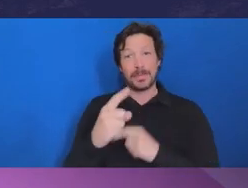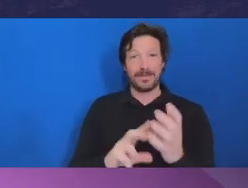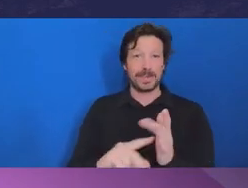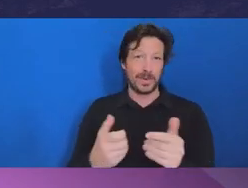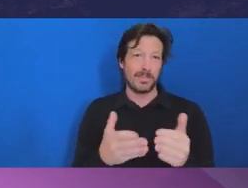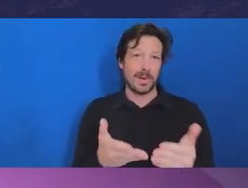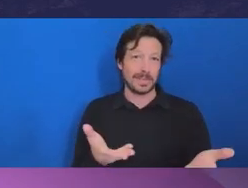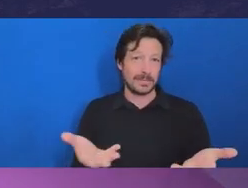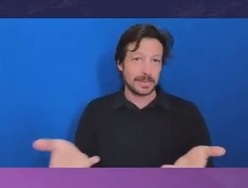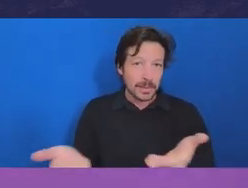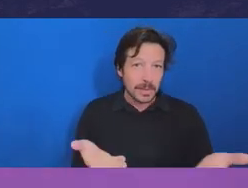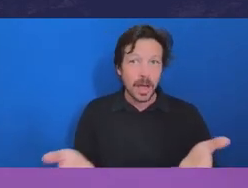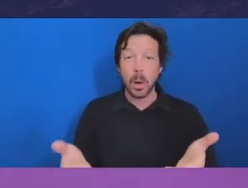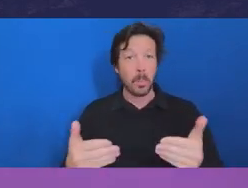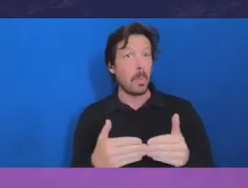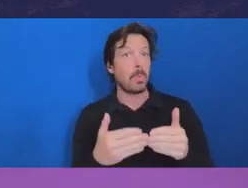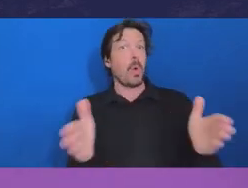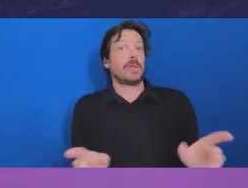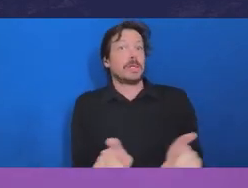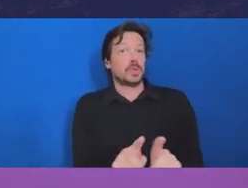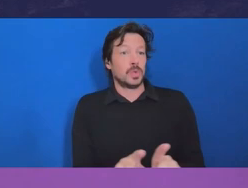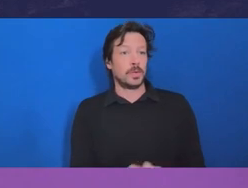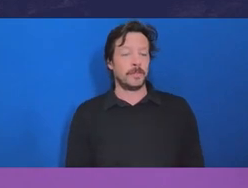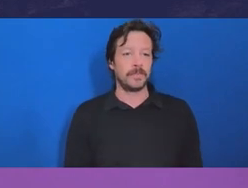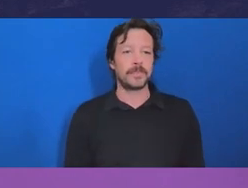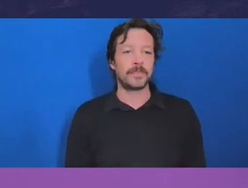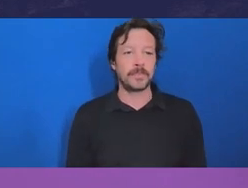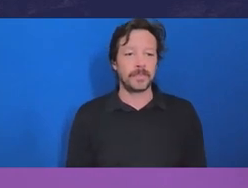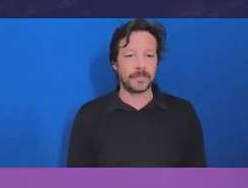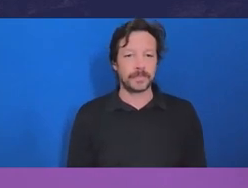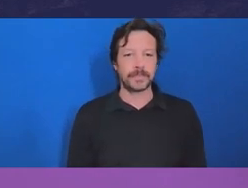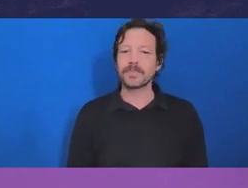maybe I'm just responding to your opening remarks earlier about the election period.